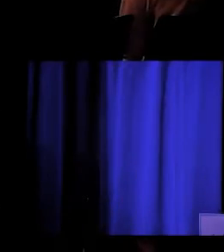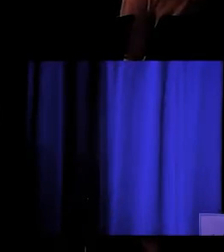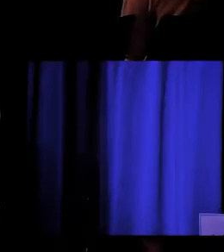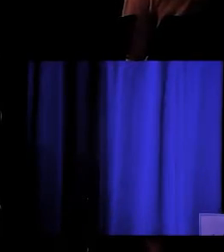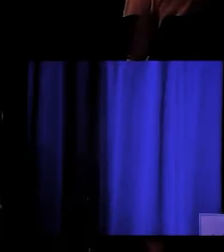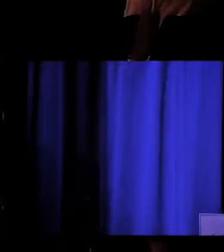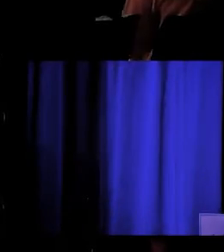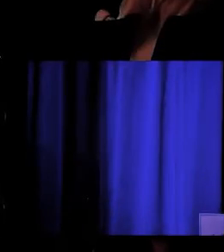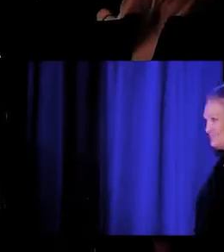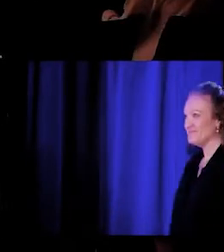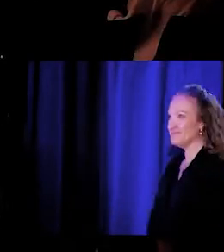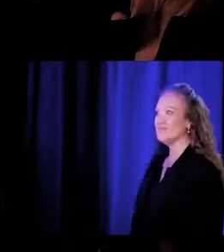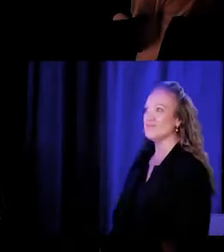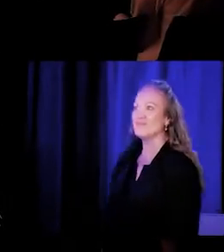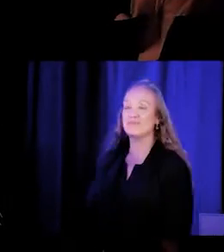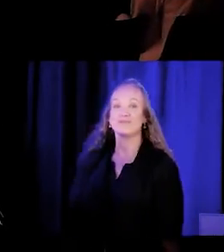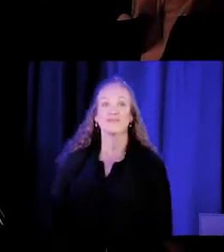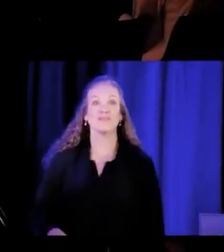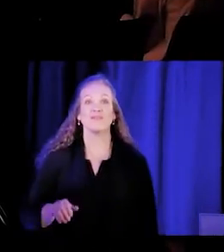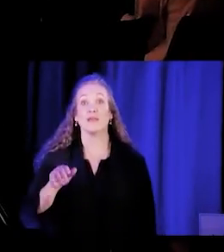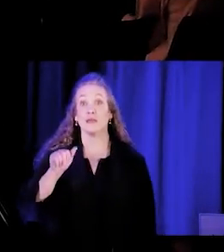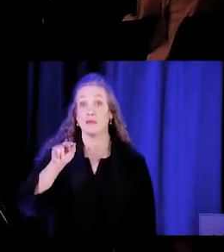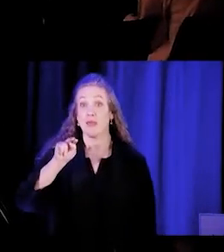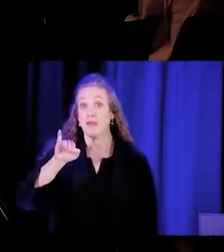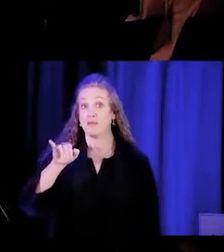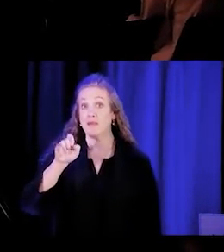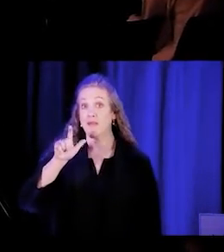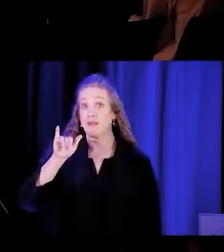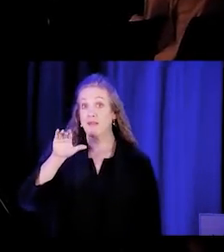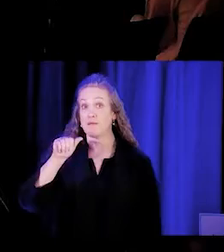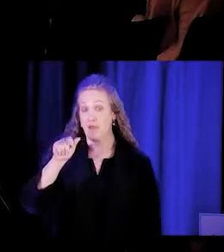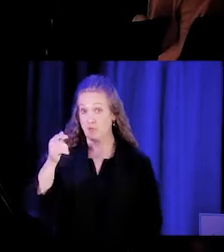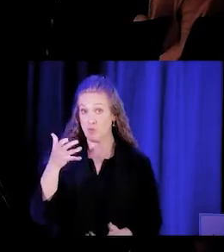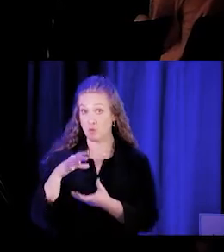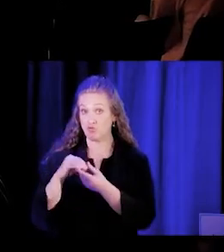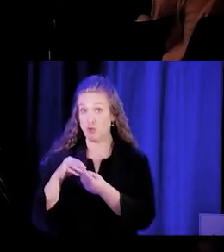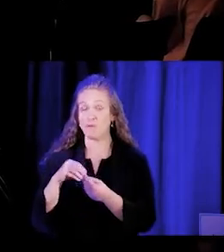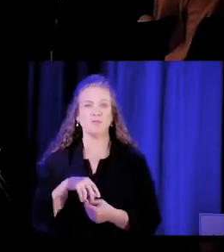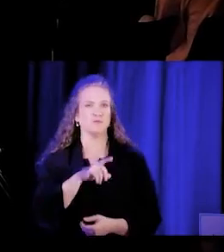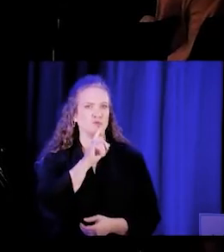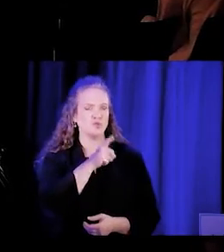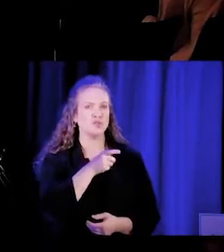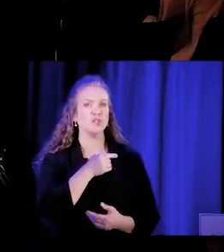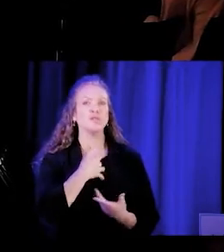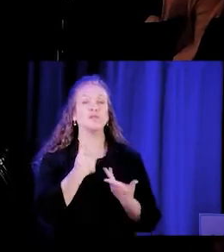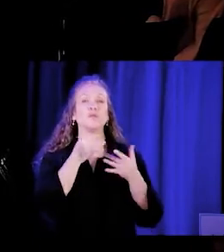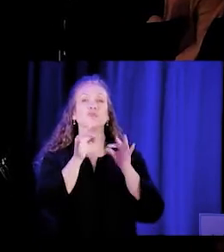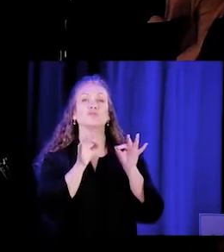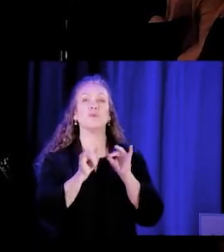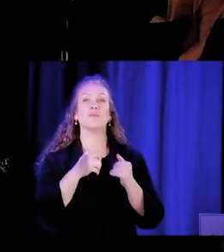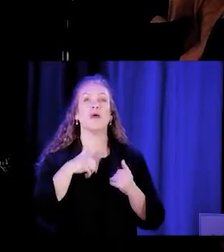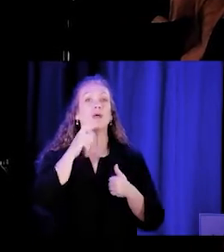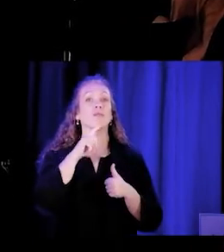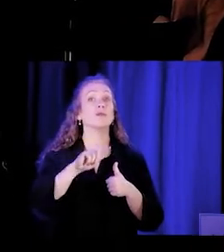And Angelica do you have anything to share? Sure, I mean, in regards to supervision, I think the first thing that when I supervise